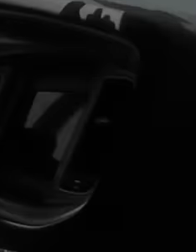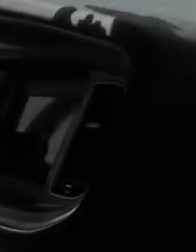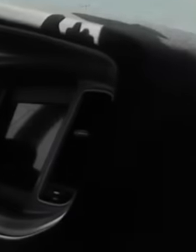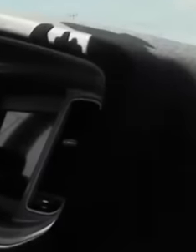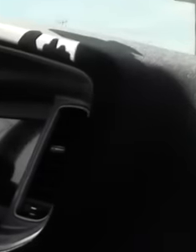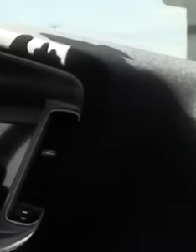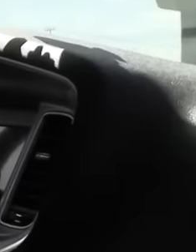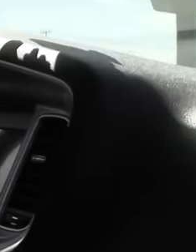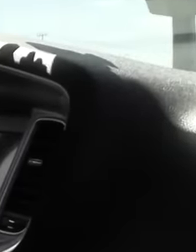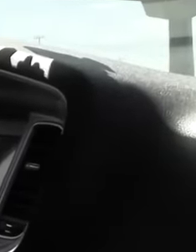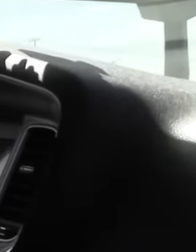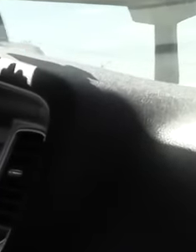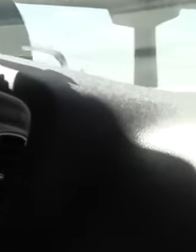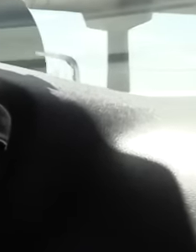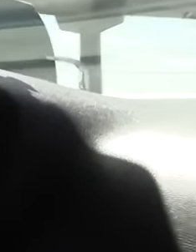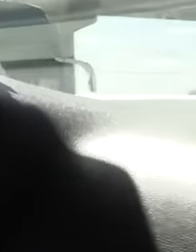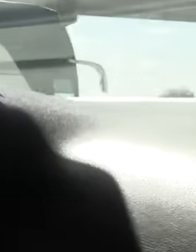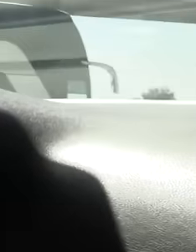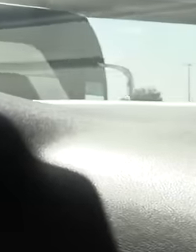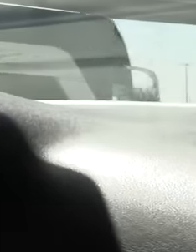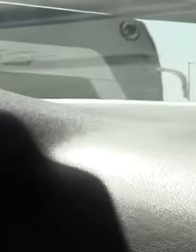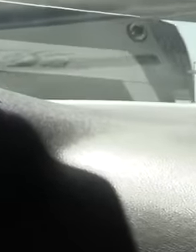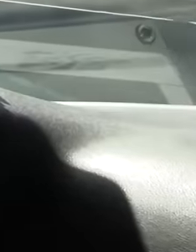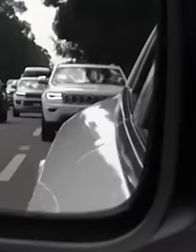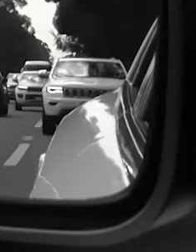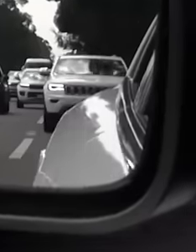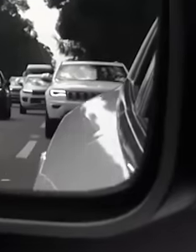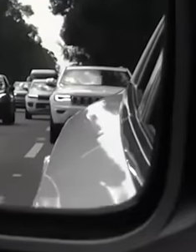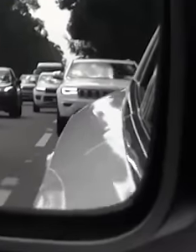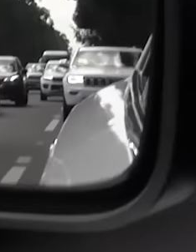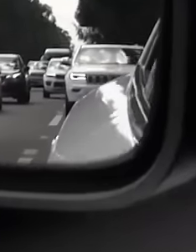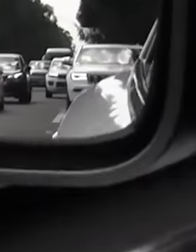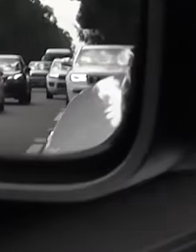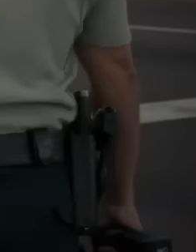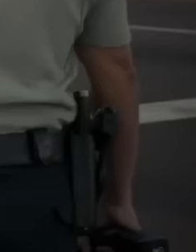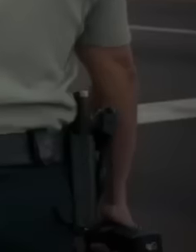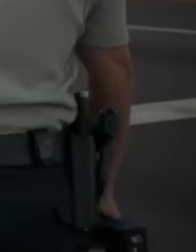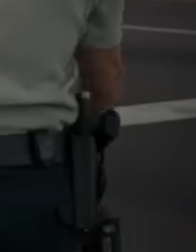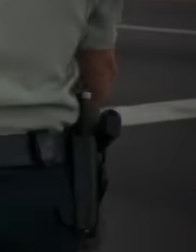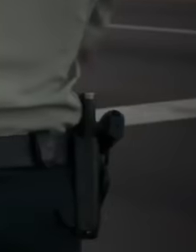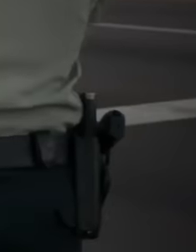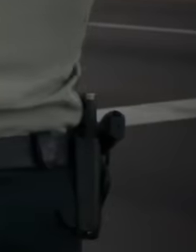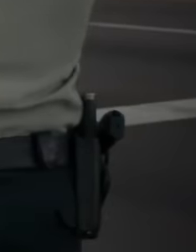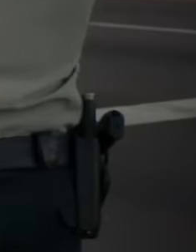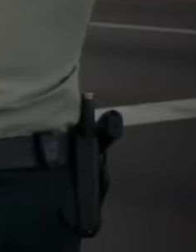operational capabilities, guaranteeing its permanence, discipline, development and professionalism within the